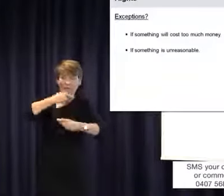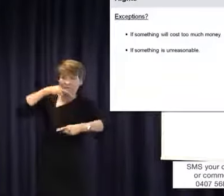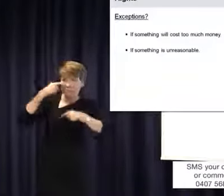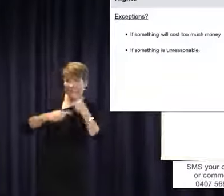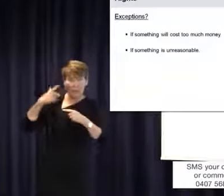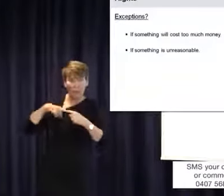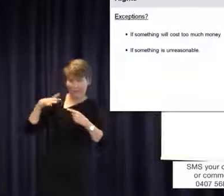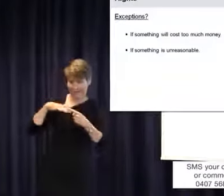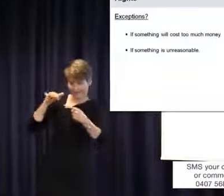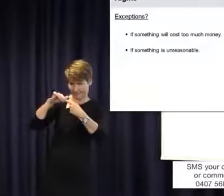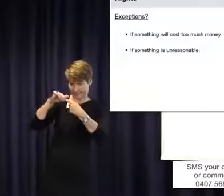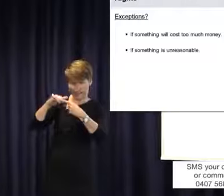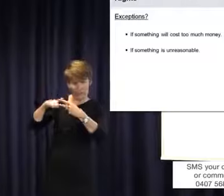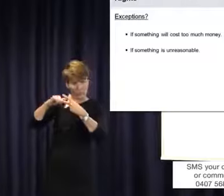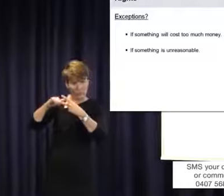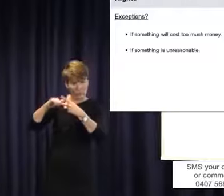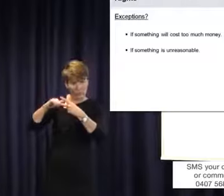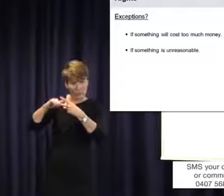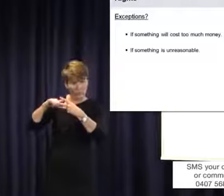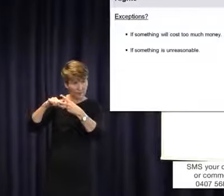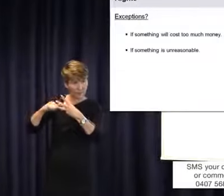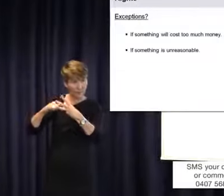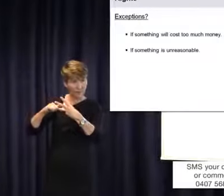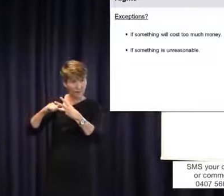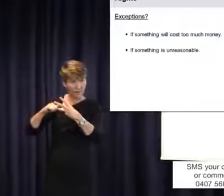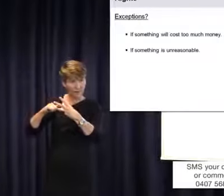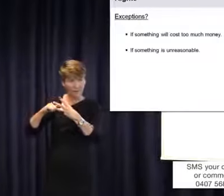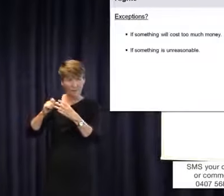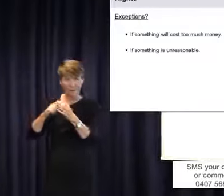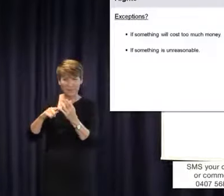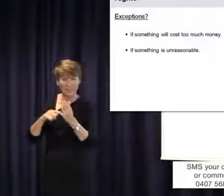things are needed, although I would like to think these days you don't really need someone